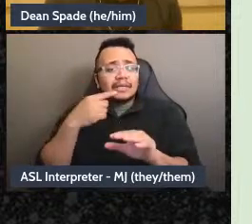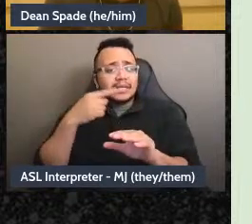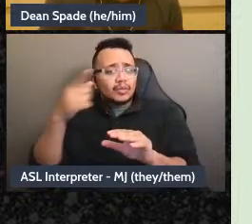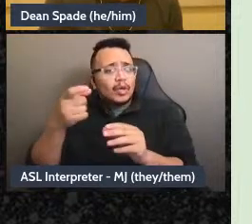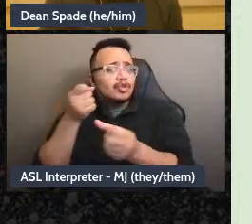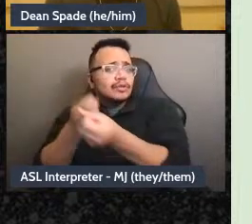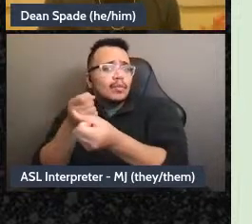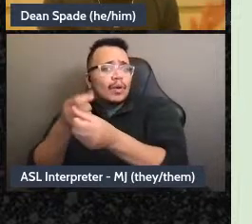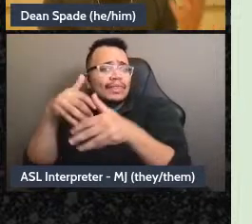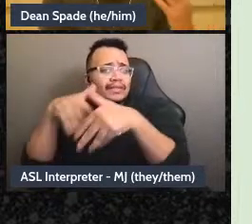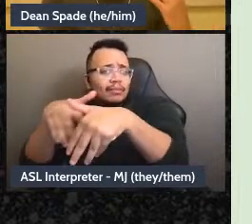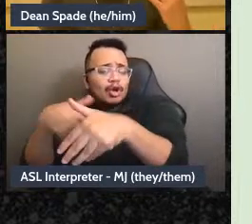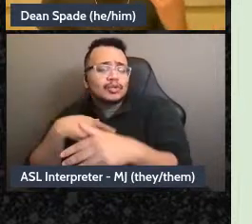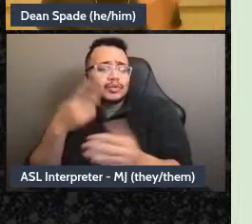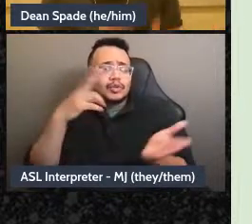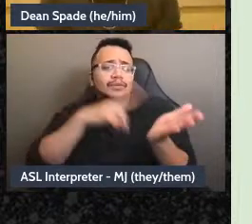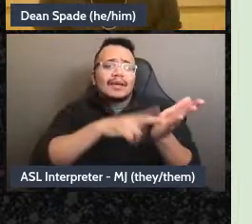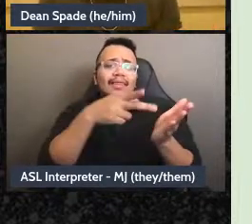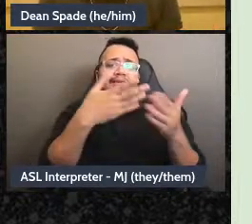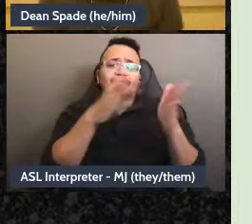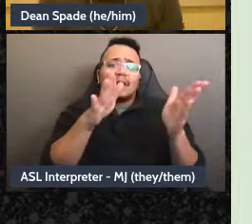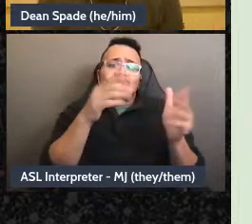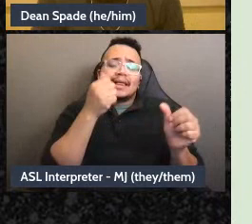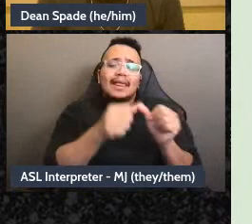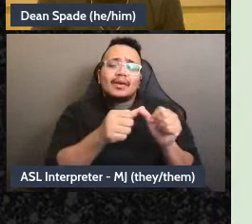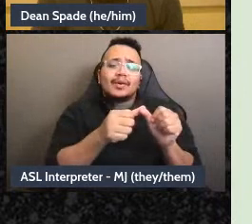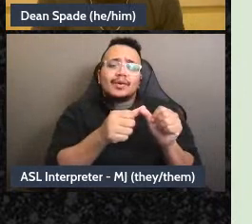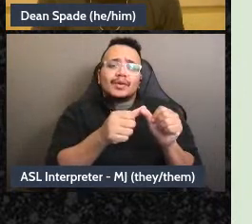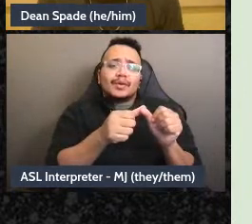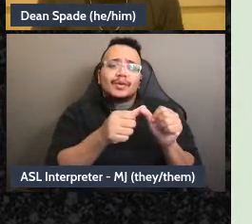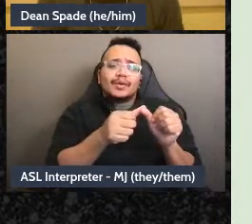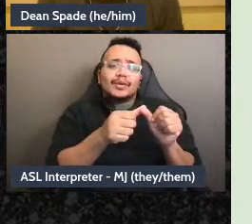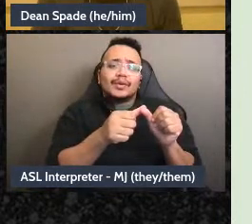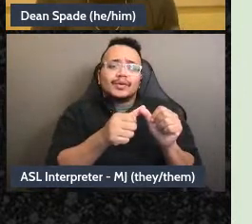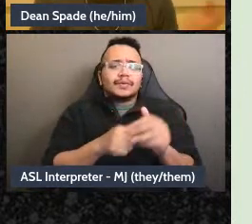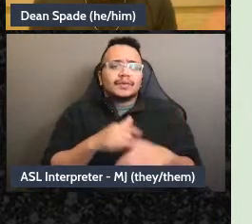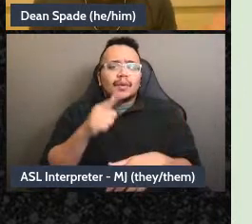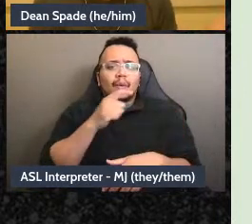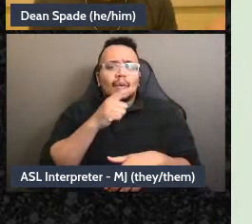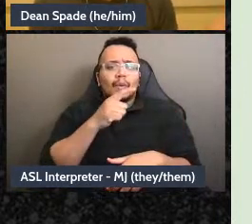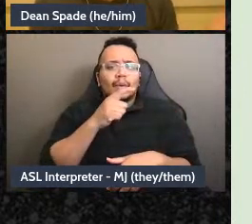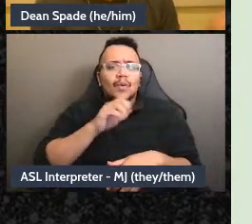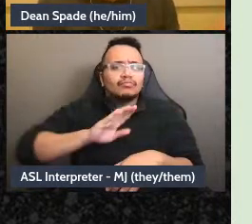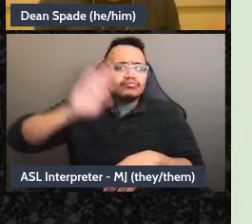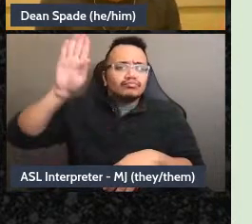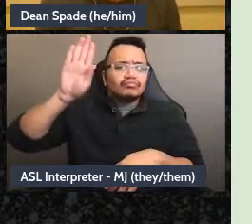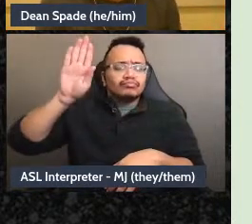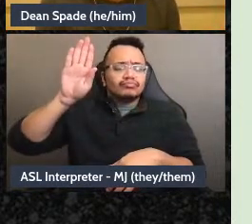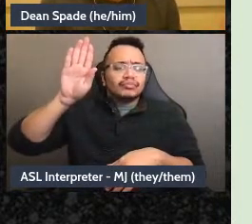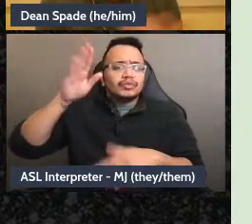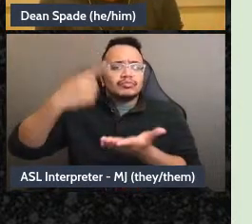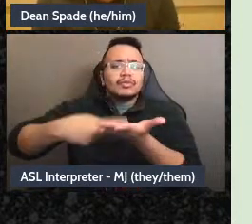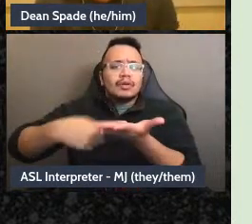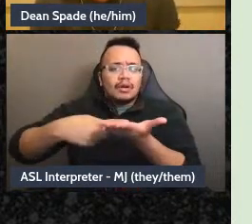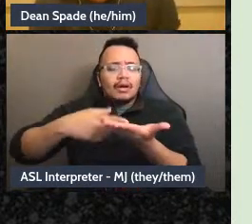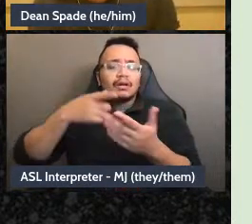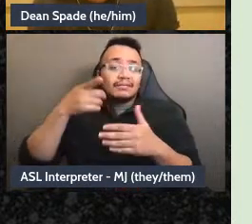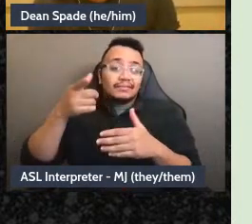public letter? So who initiates? Maybe anyone who receives the request, somebody sends it to Hope because they know Hope's in the group and they send it to me because they know I'm in the group